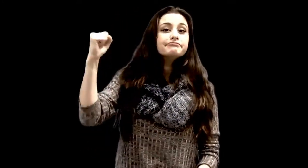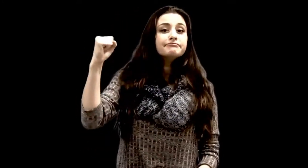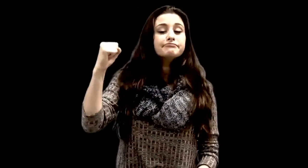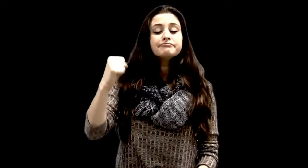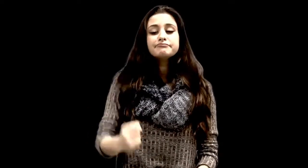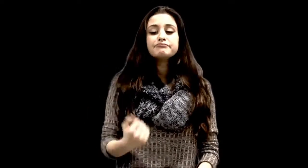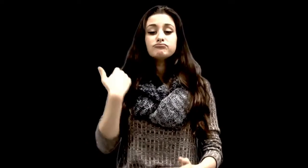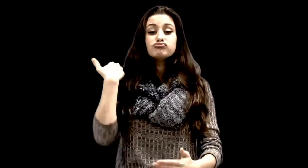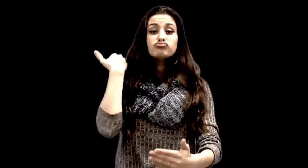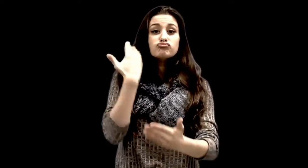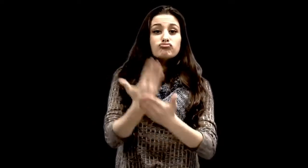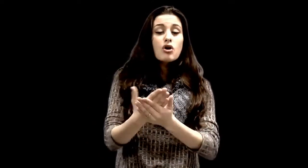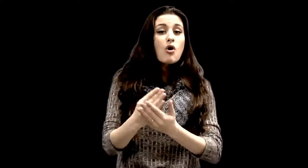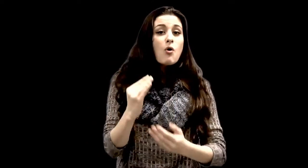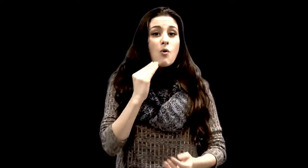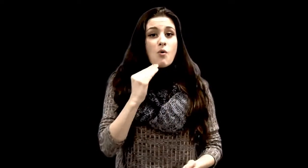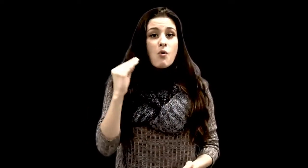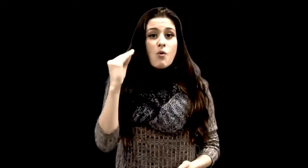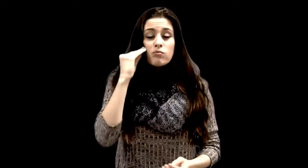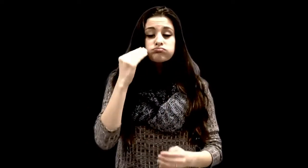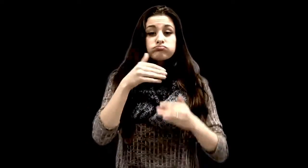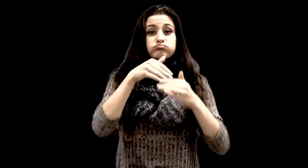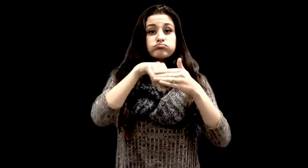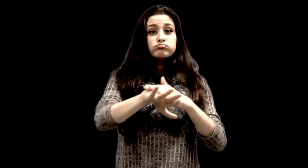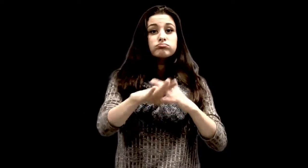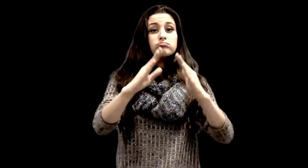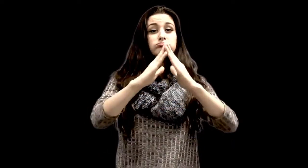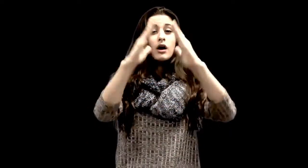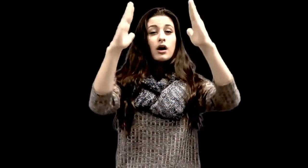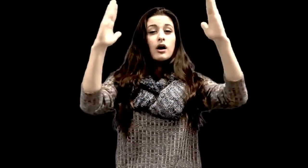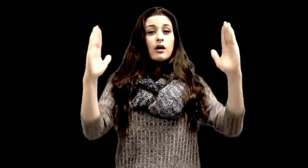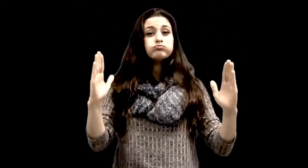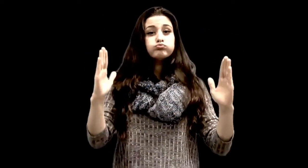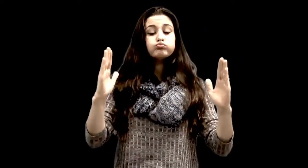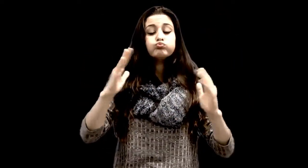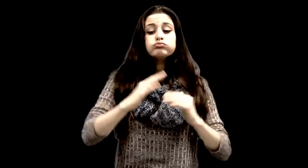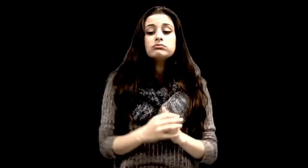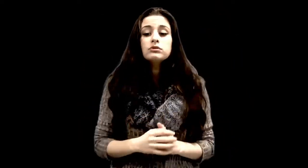So he heads home, and eventually arrives at his big house.